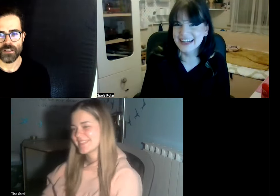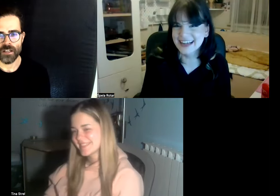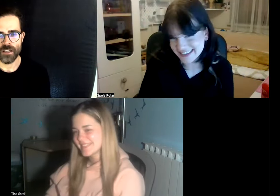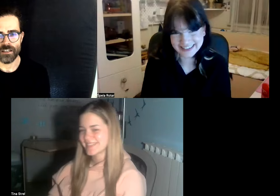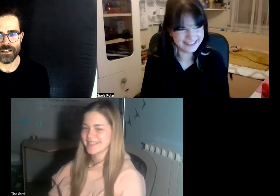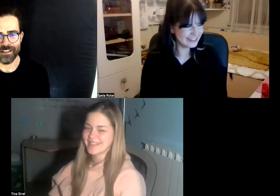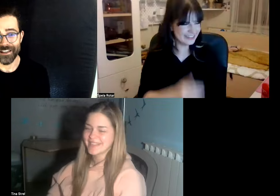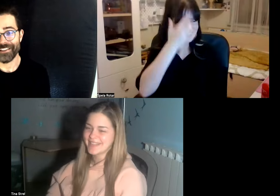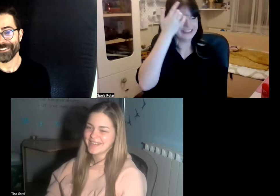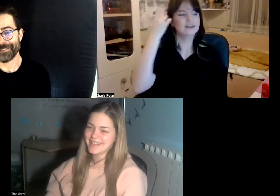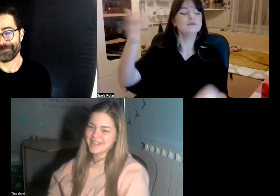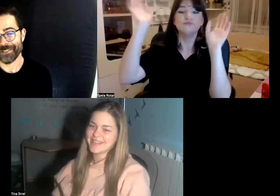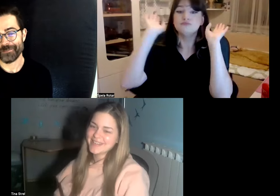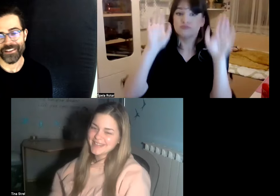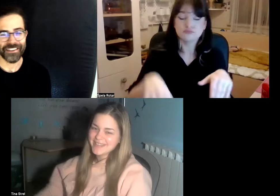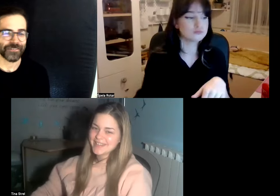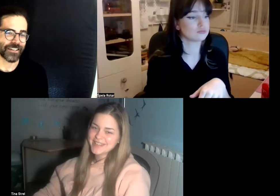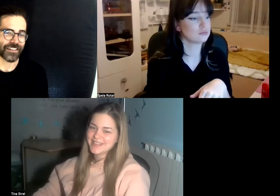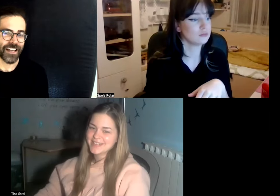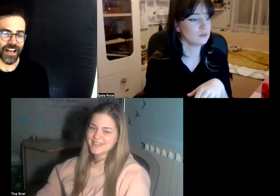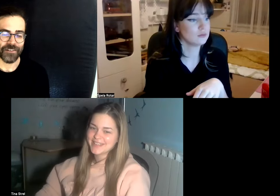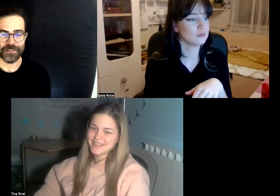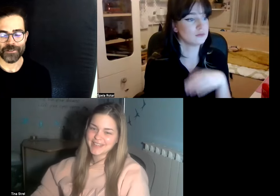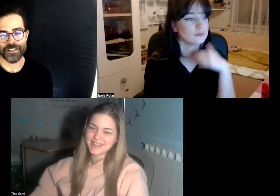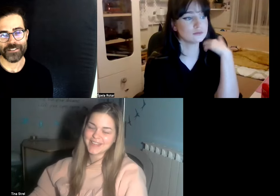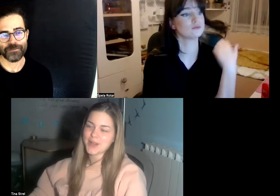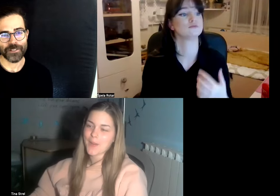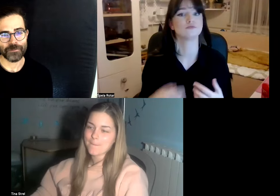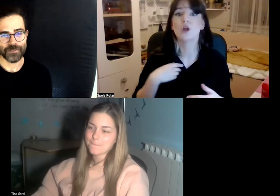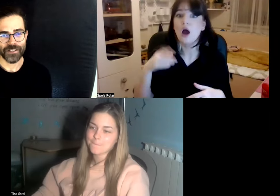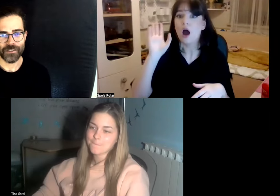I think it's much better I think we have a very good sense of rhythm